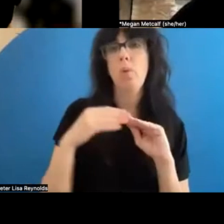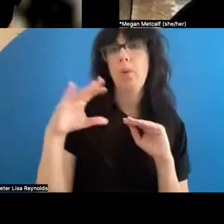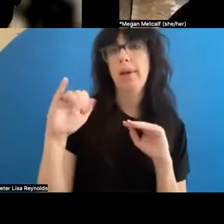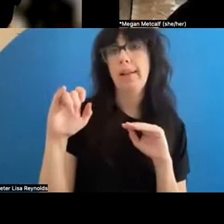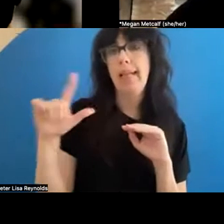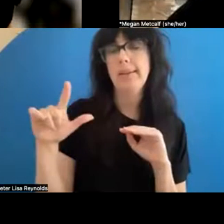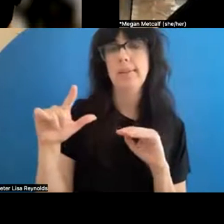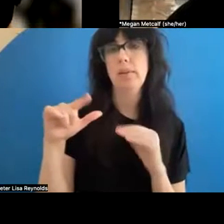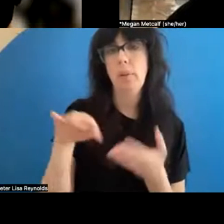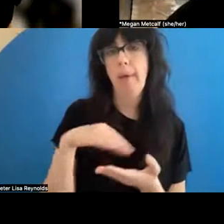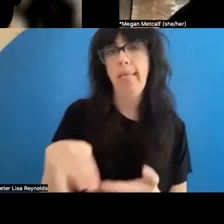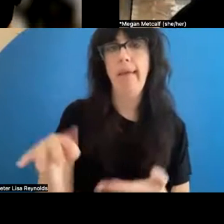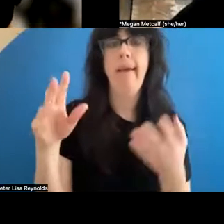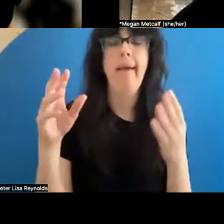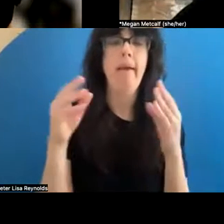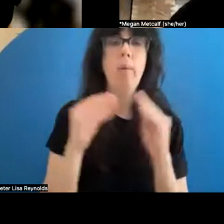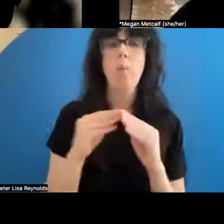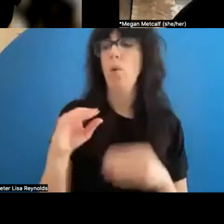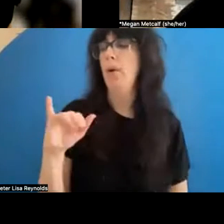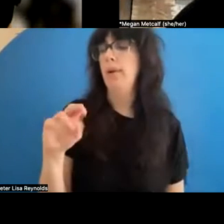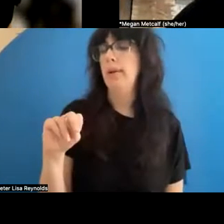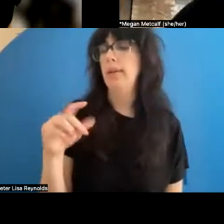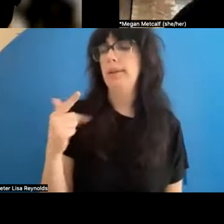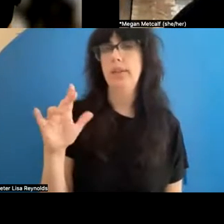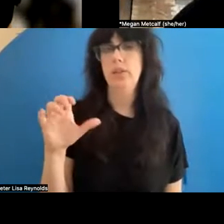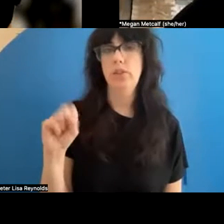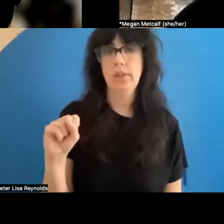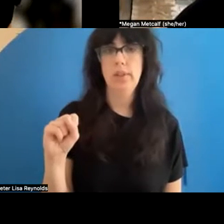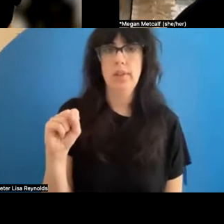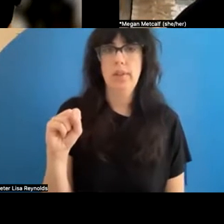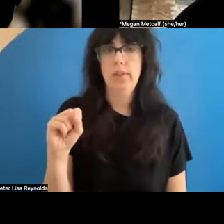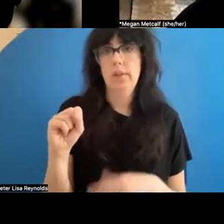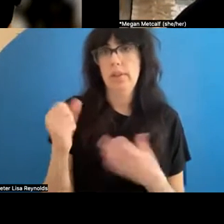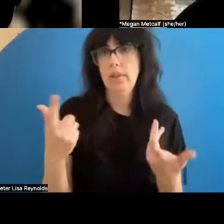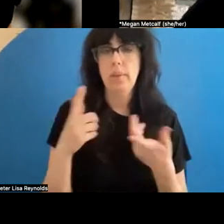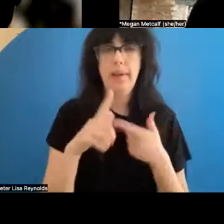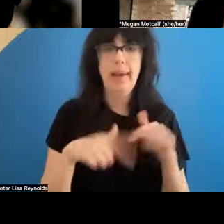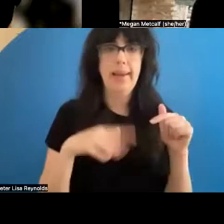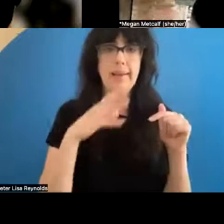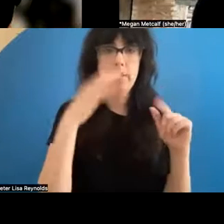ballet or indigenous forms. I can't speak for my curators that make those decisions, but that's to say